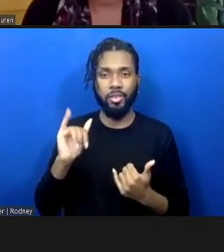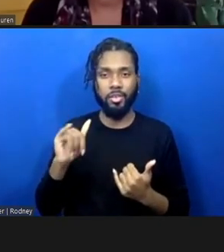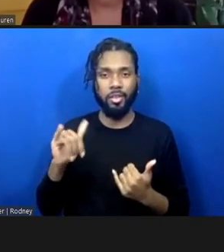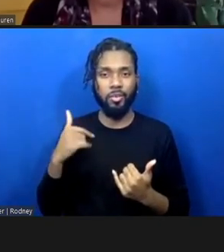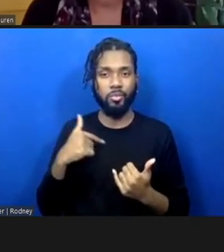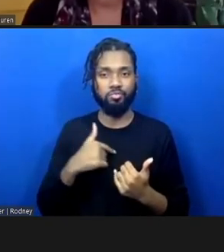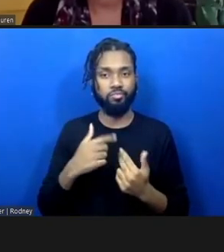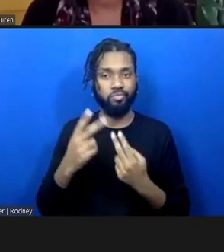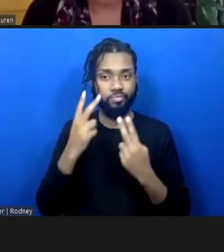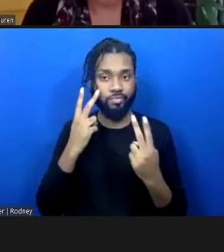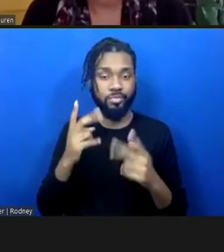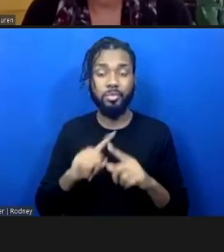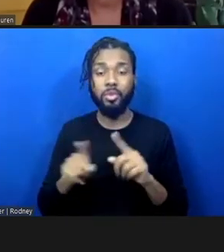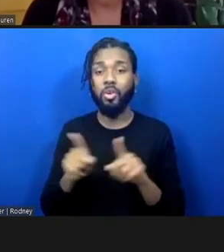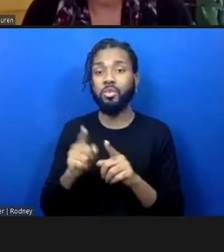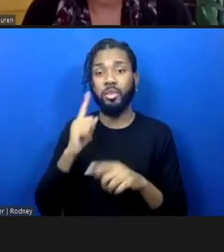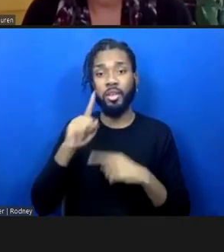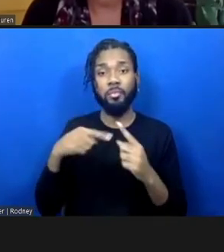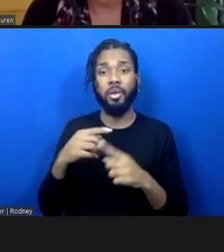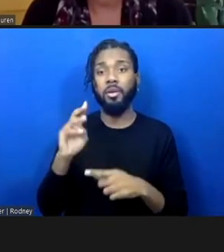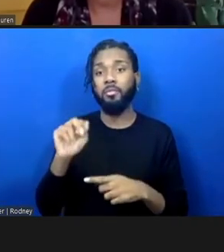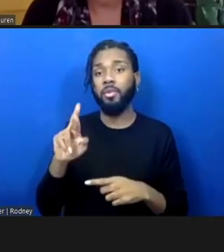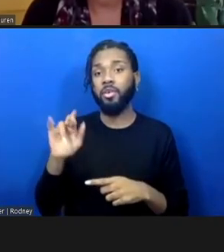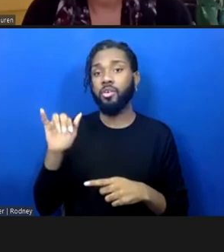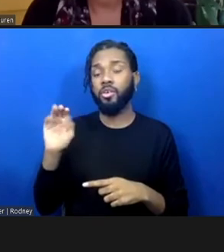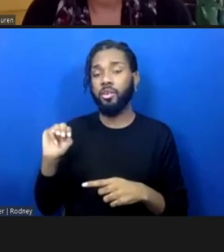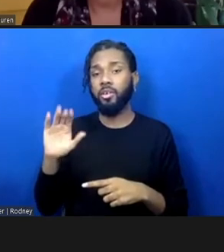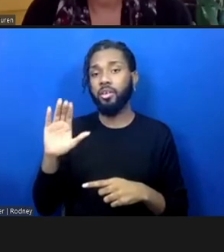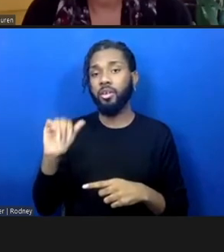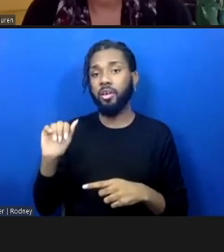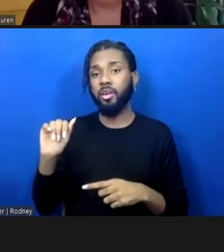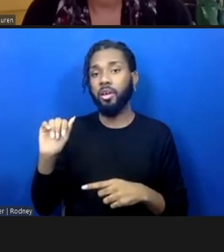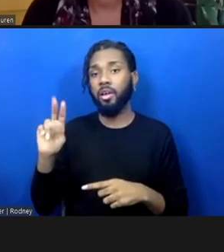think about Mariame Kaba's work in calling us all to keep hope as a